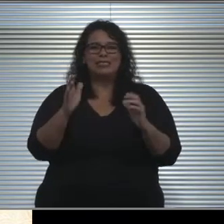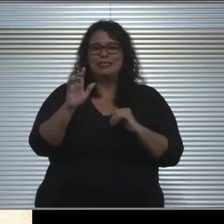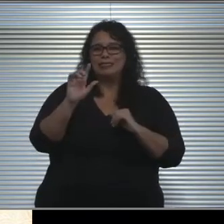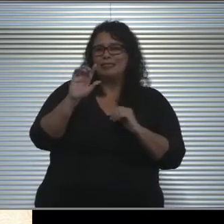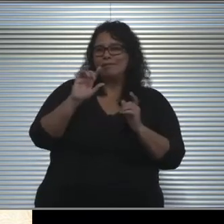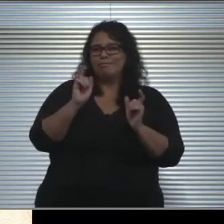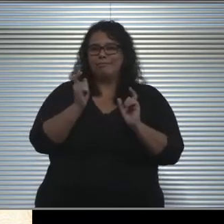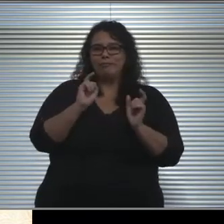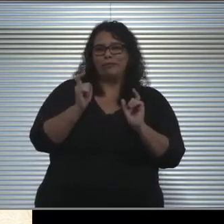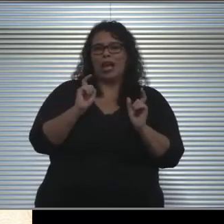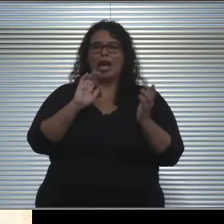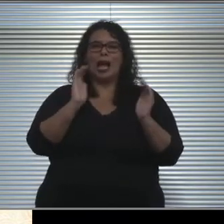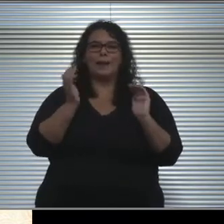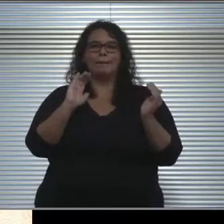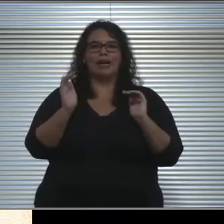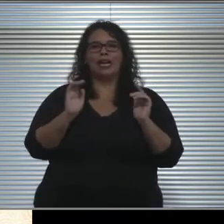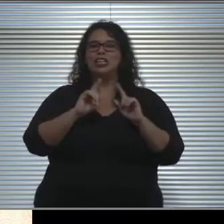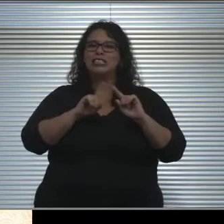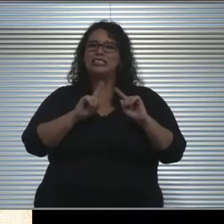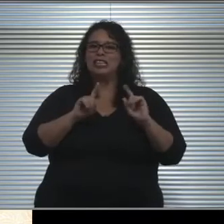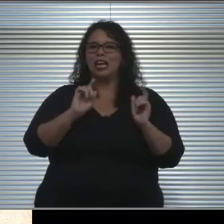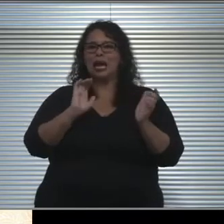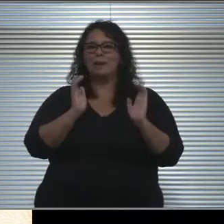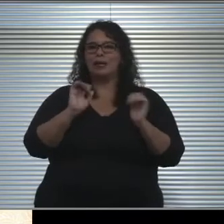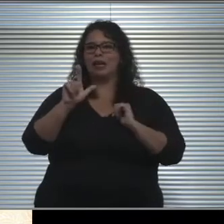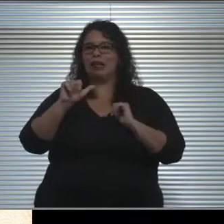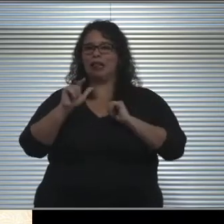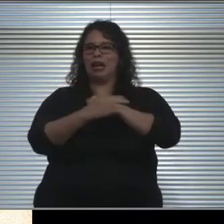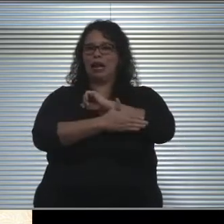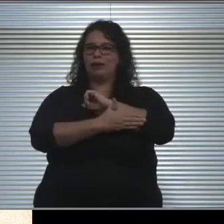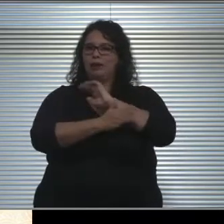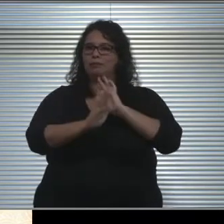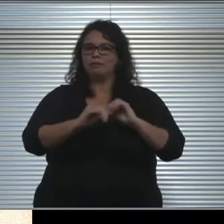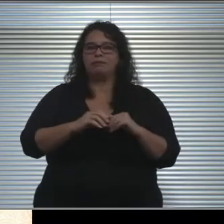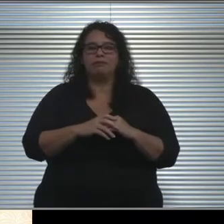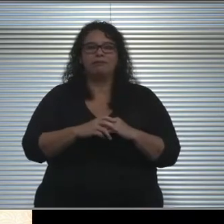to what Los Angeles county has been doing, thank you.